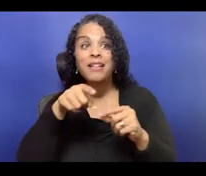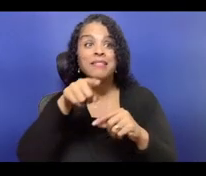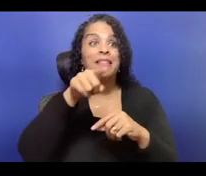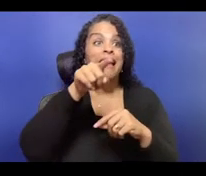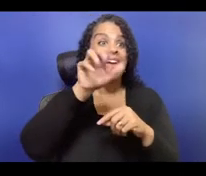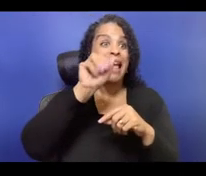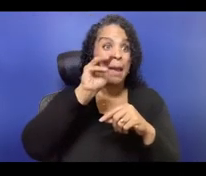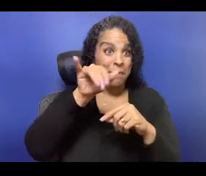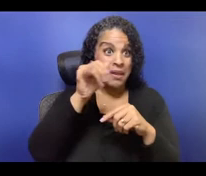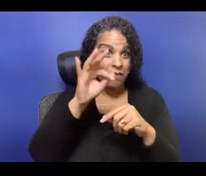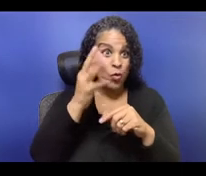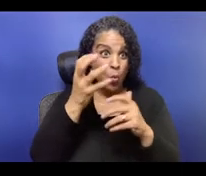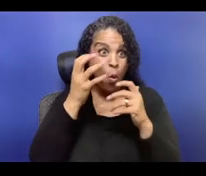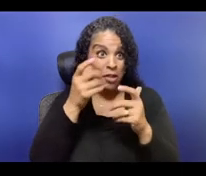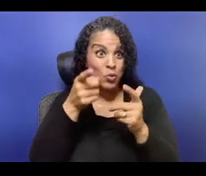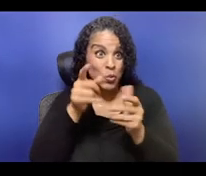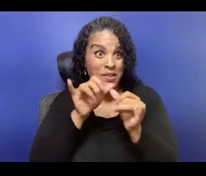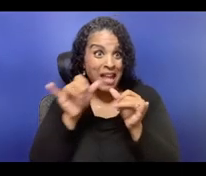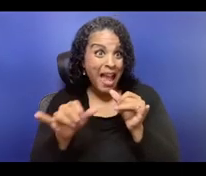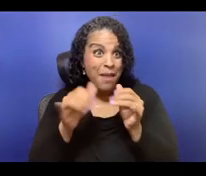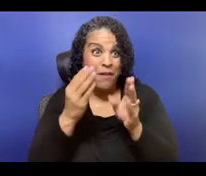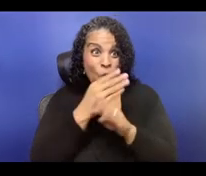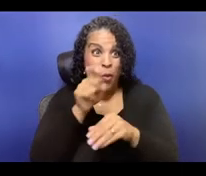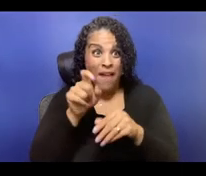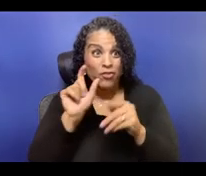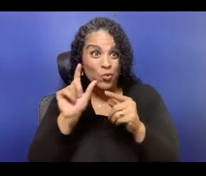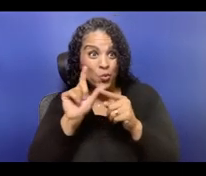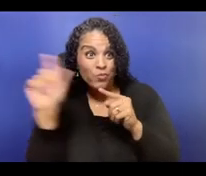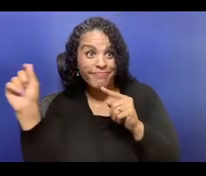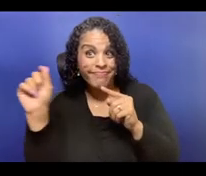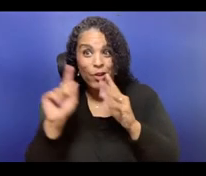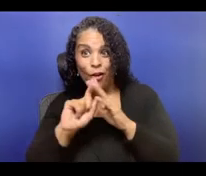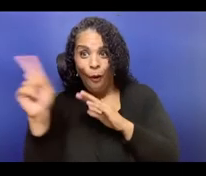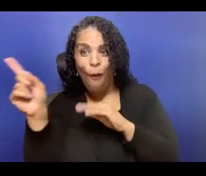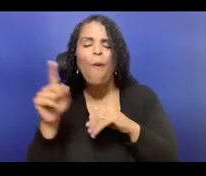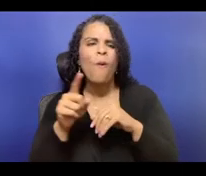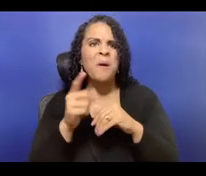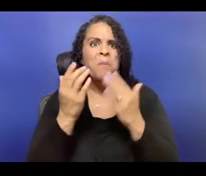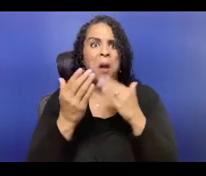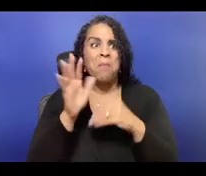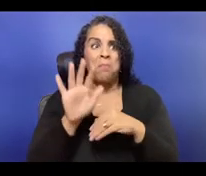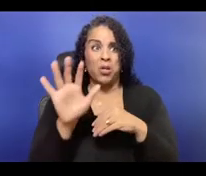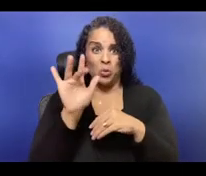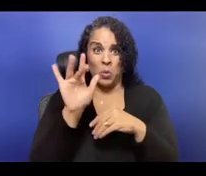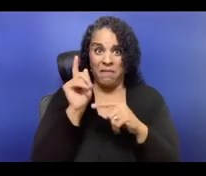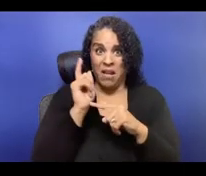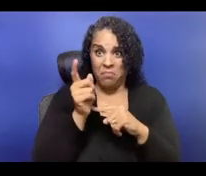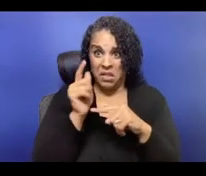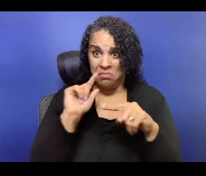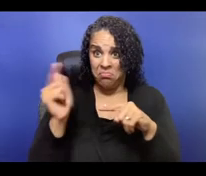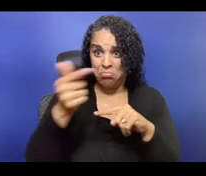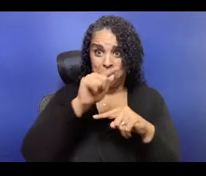because I've been shouting it out to various organizations that I'm working with and for and on various platforms.